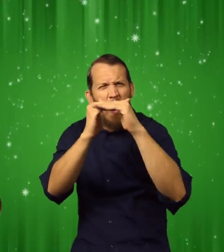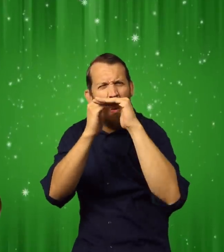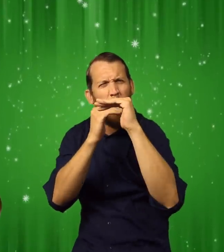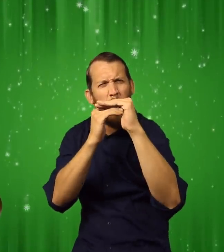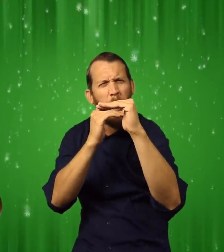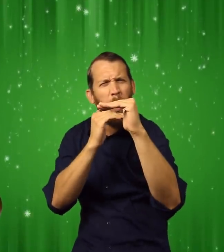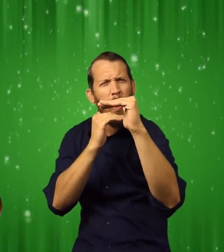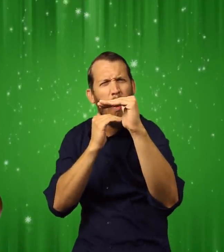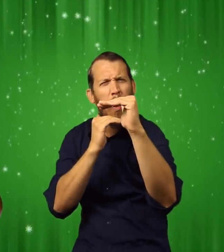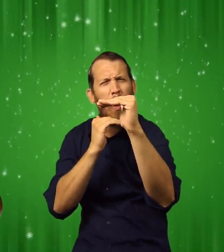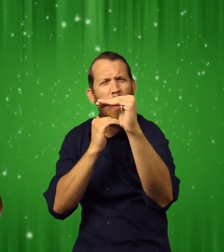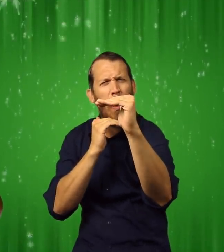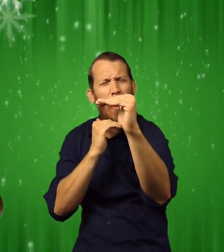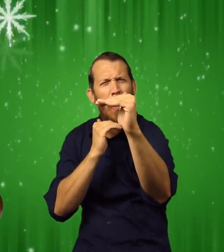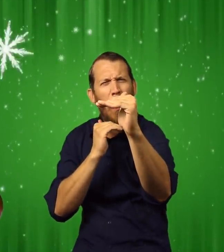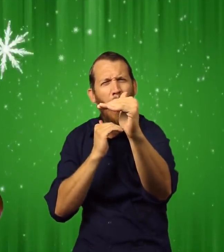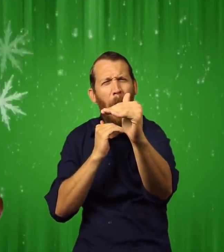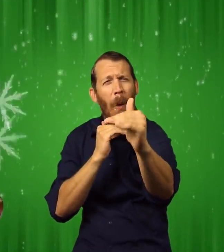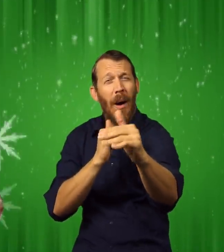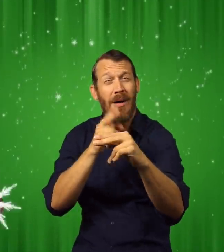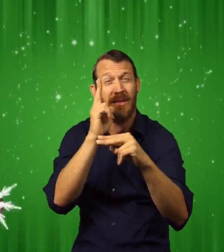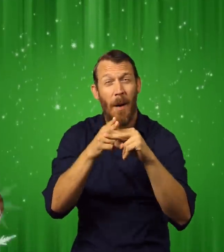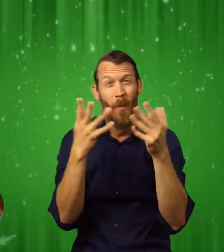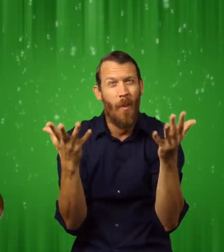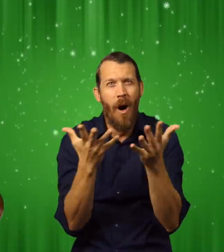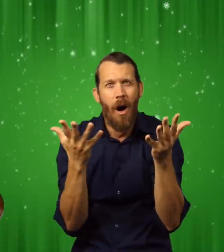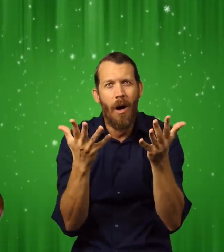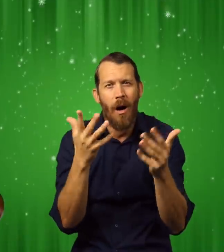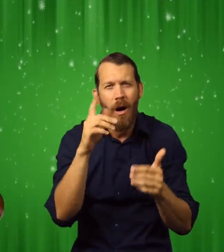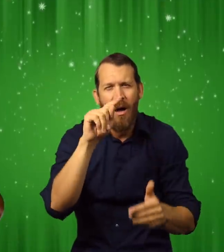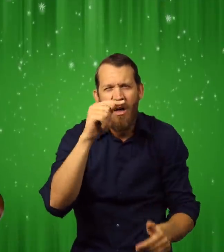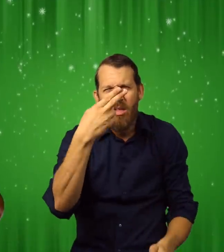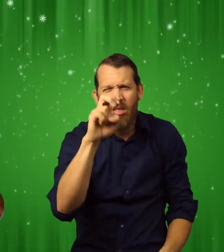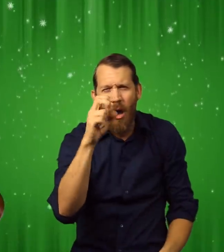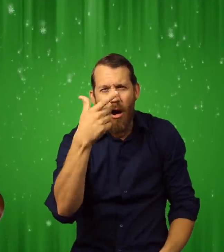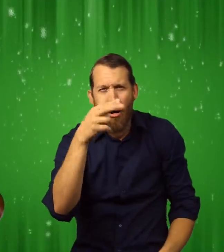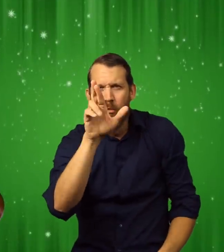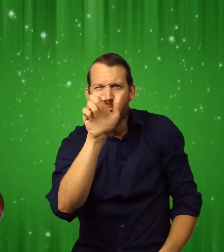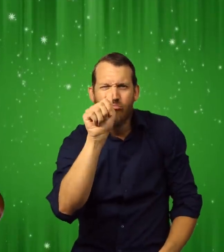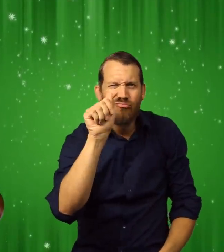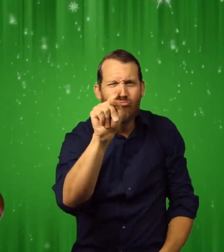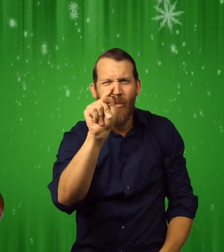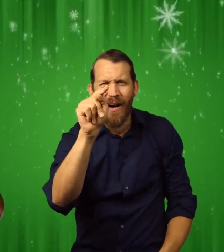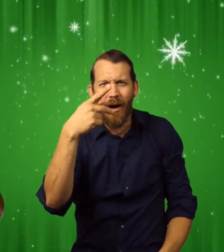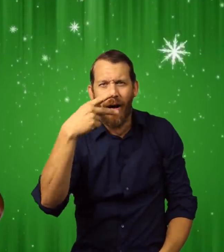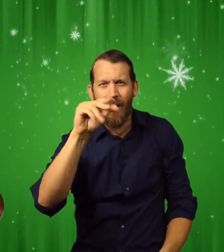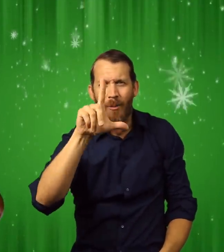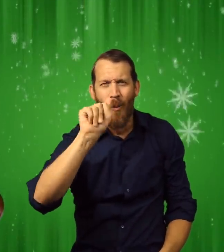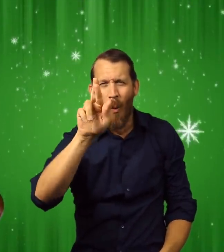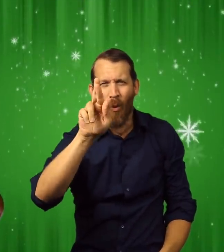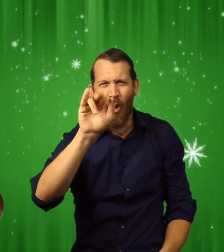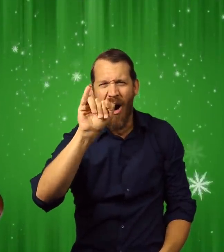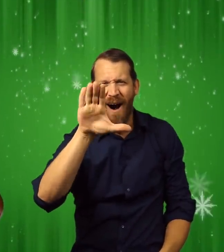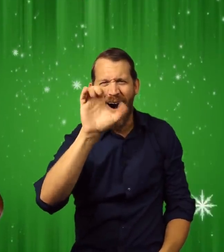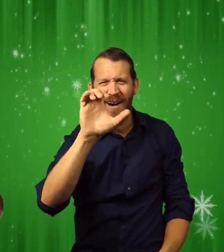We crossed a barren desert of ice to great polar ice cap.